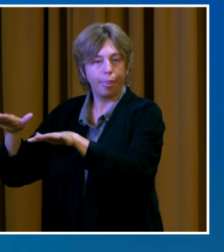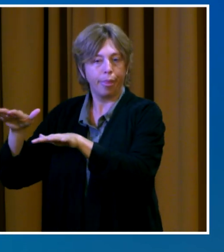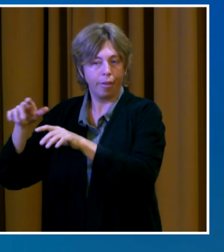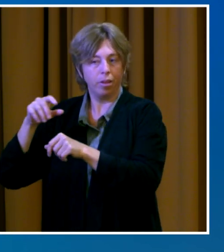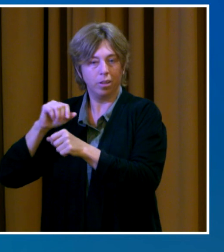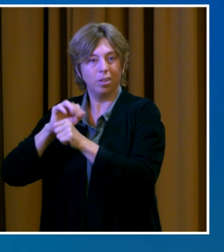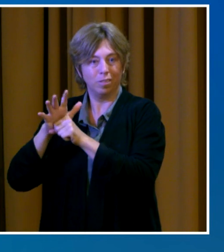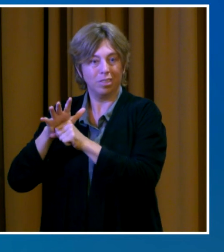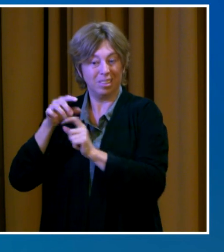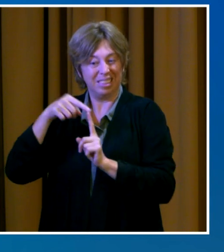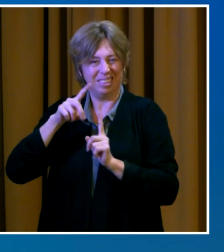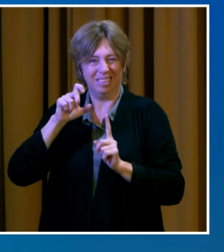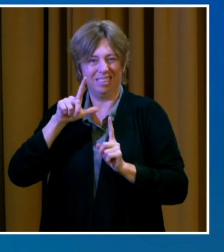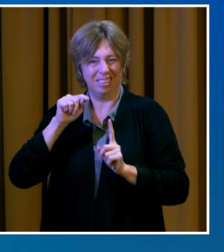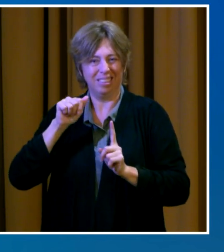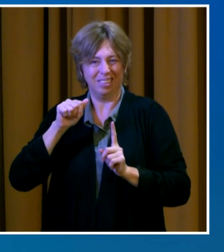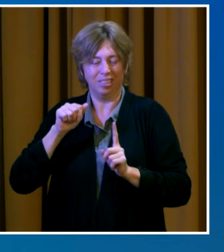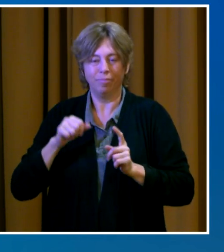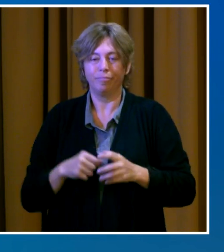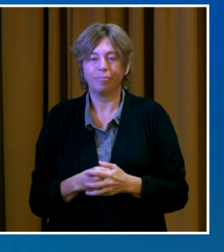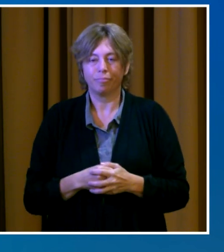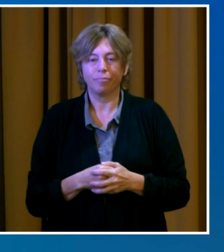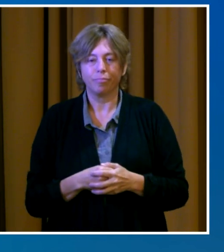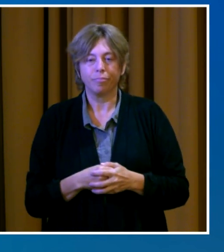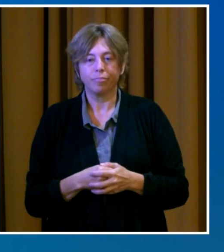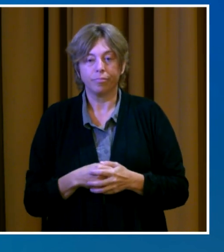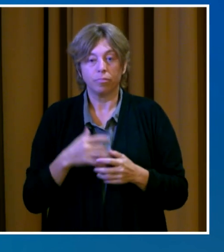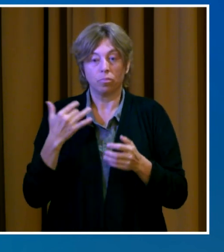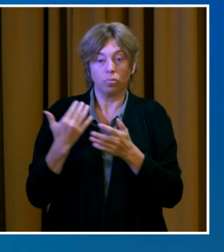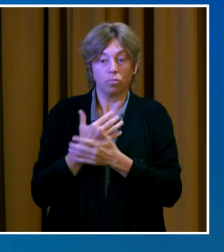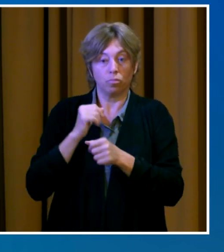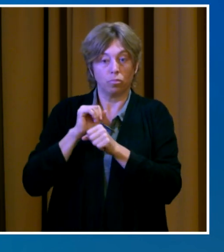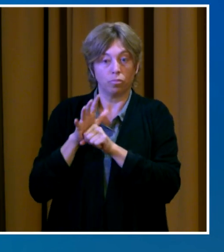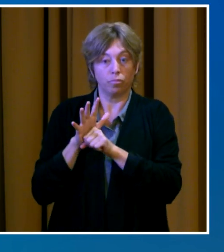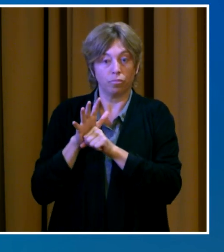the CDC, Clark County Public Health has recommended that